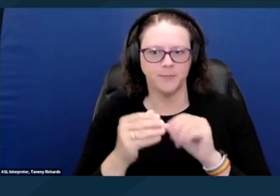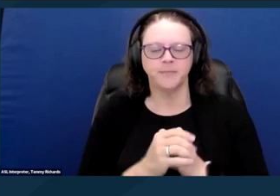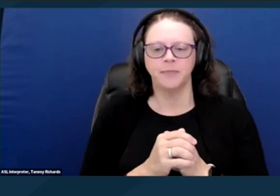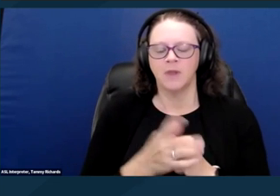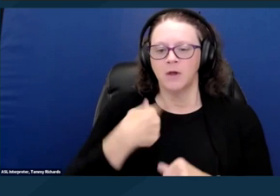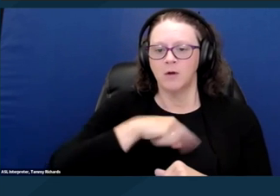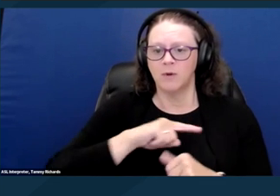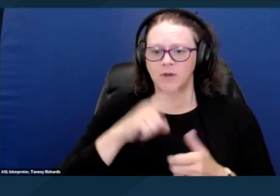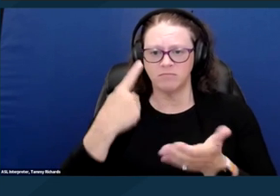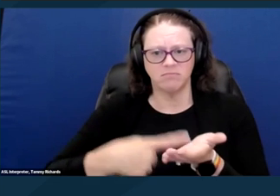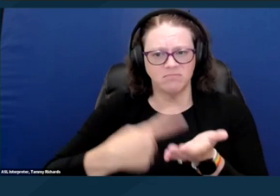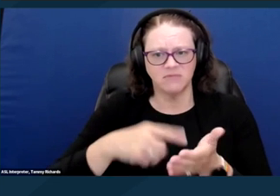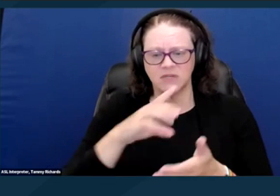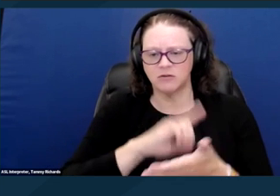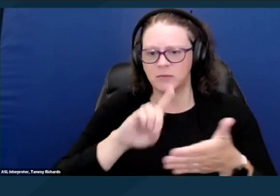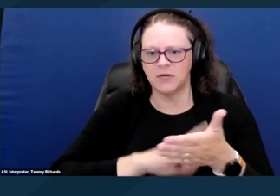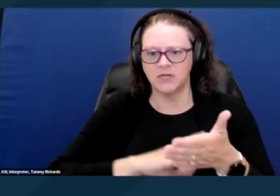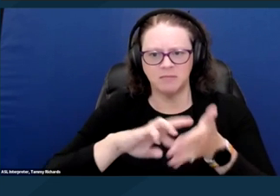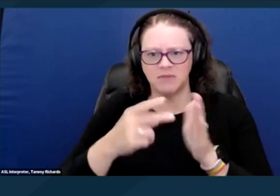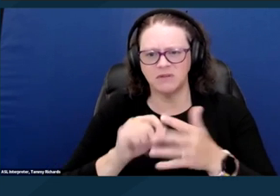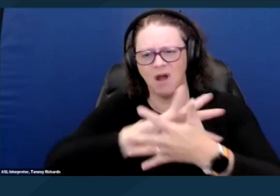we're talking about a variety of things,